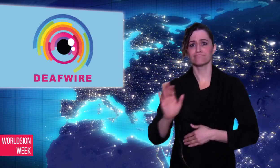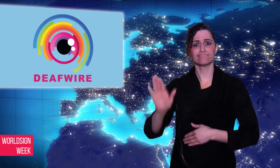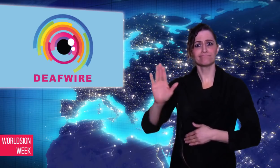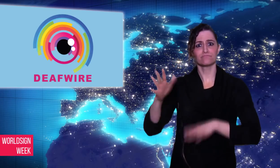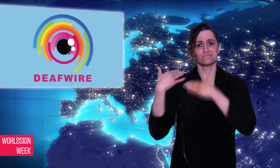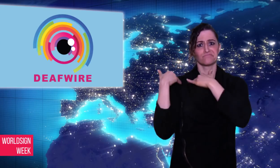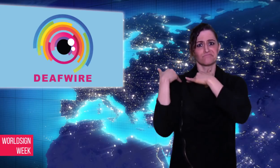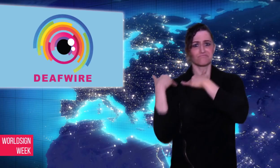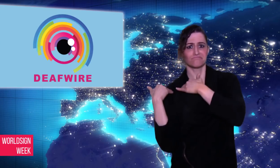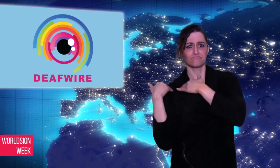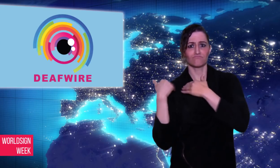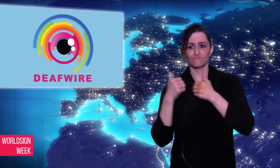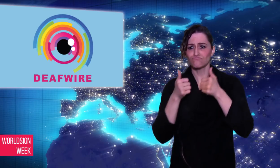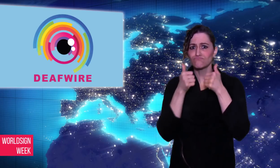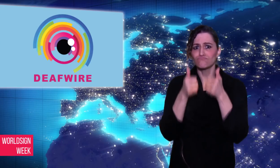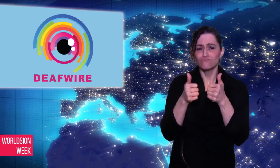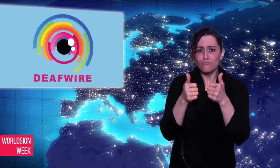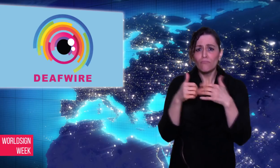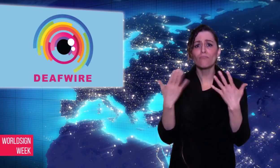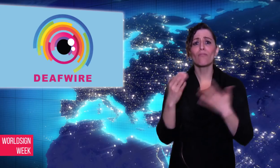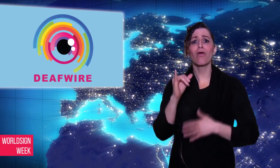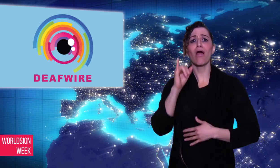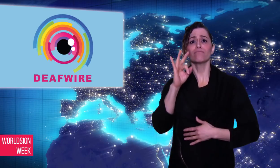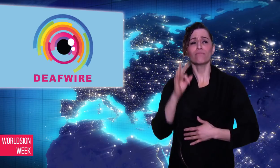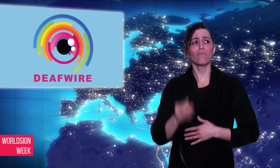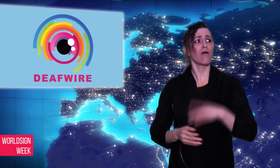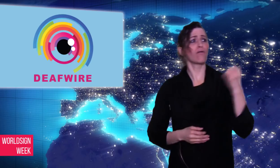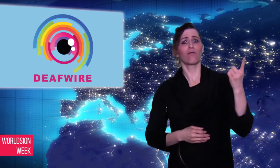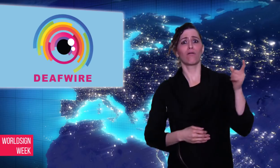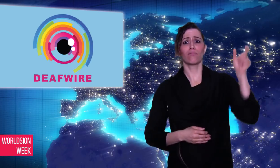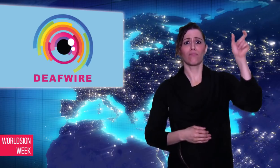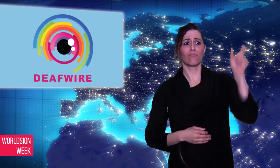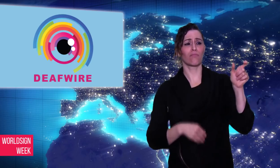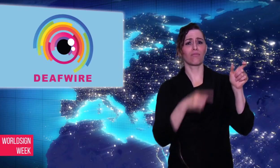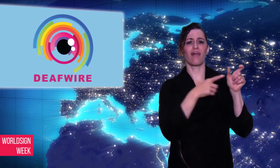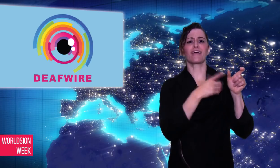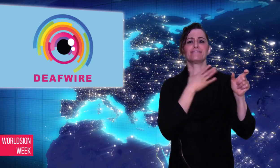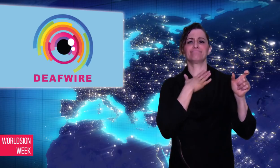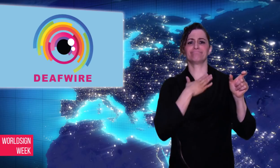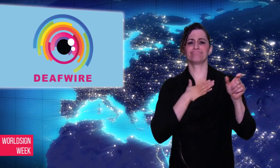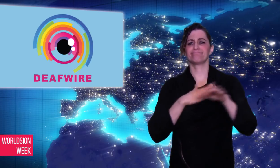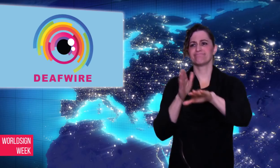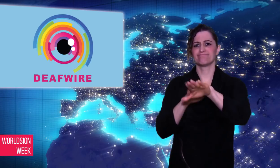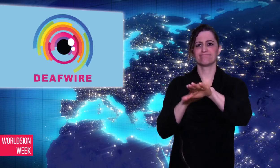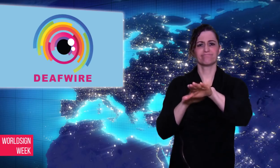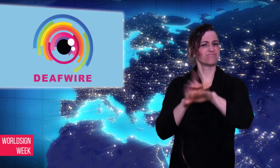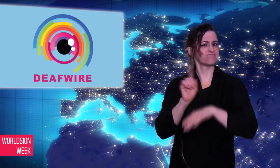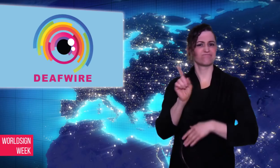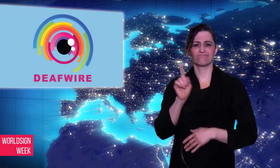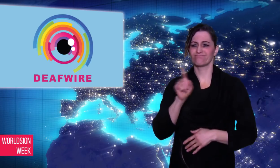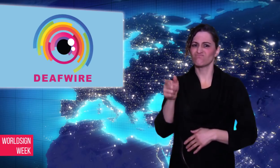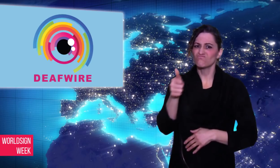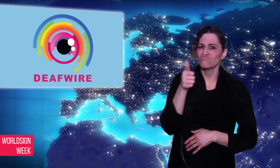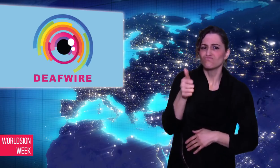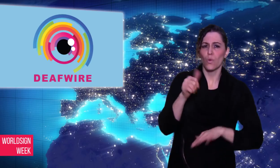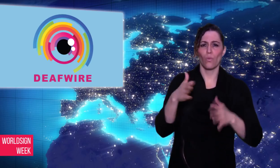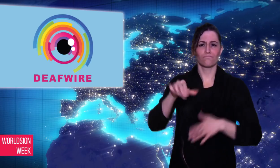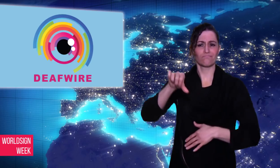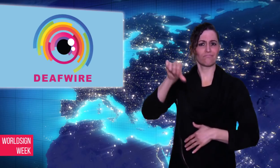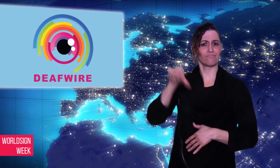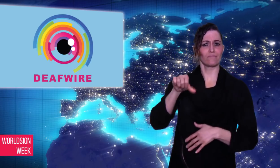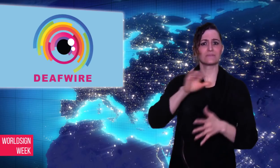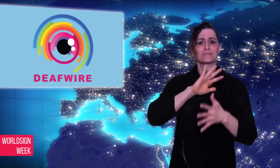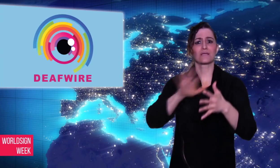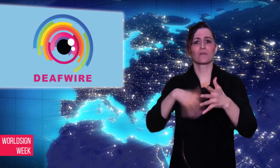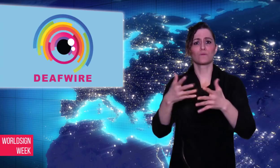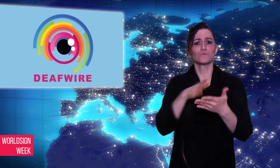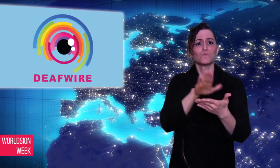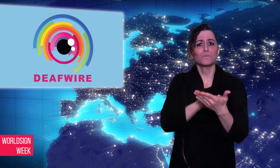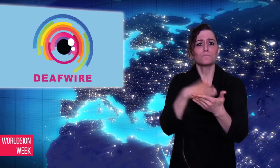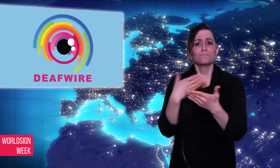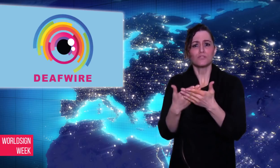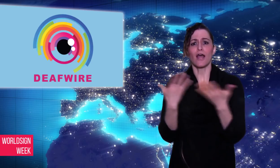accountability and a complaint process